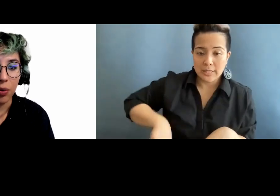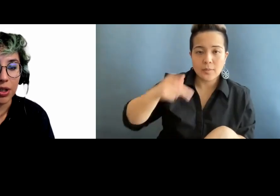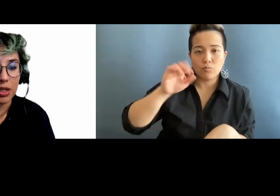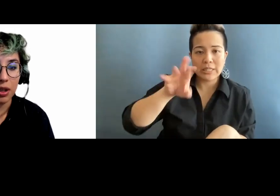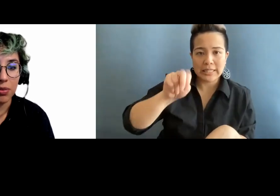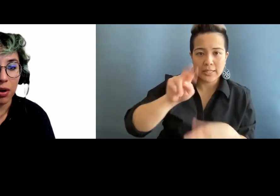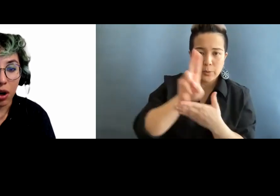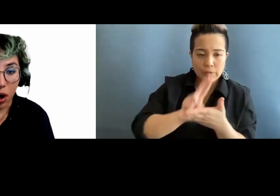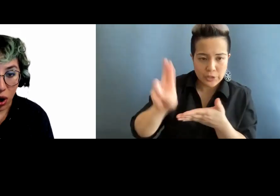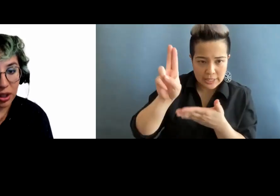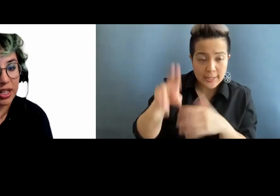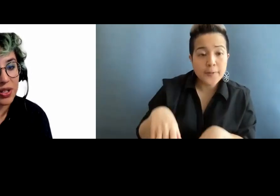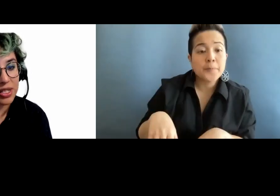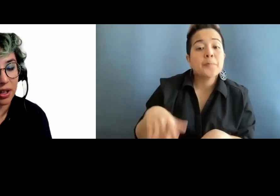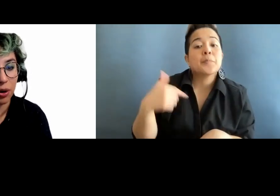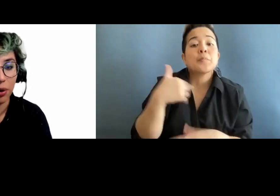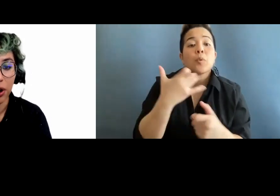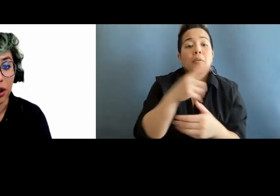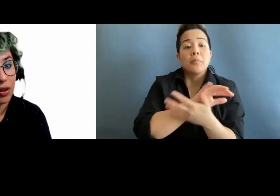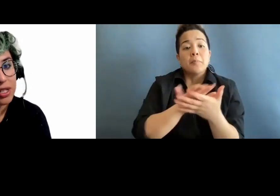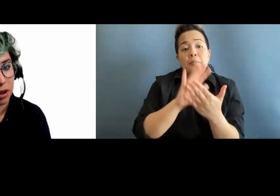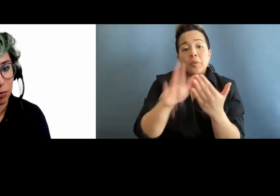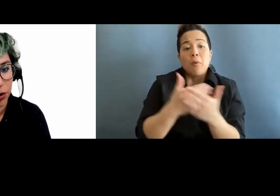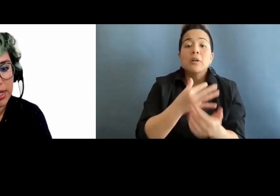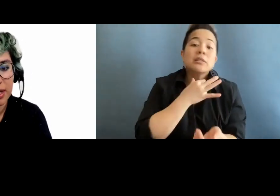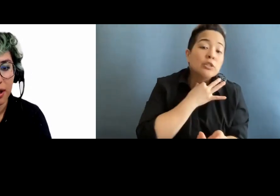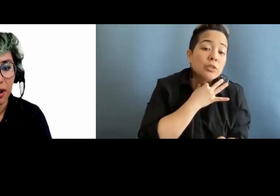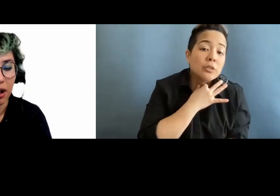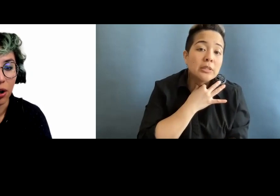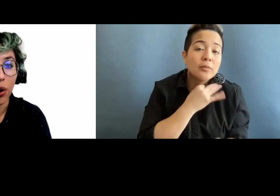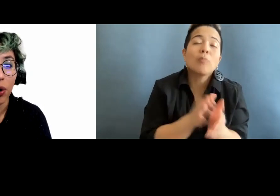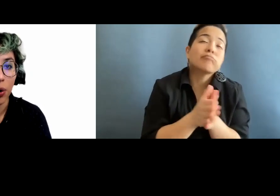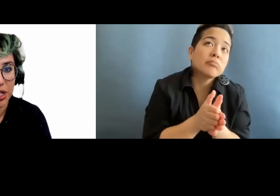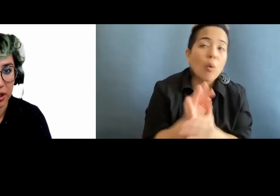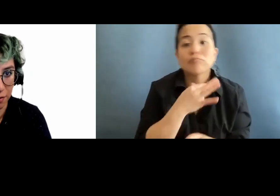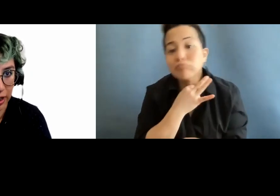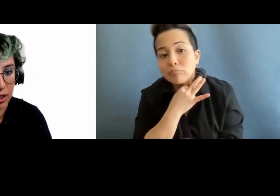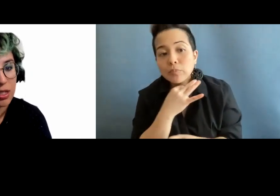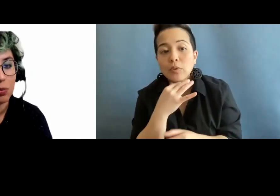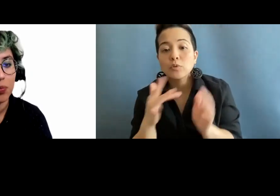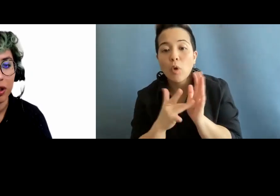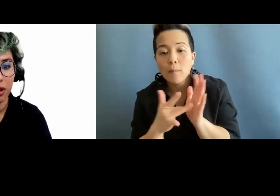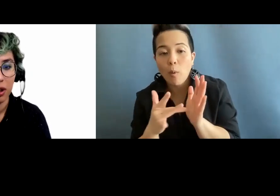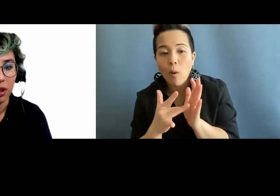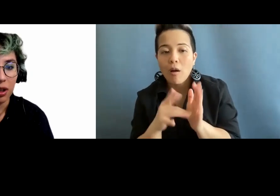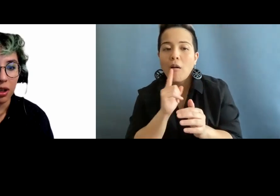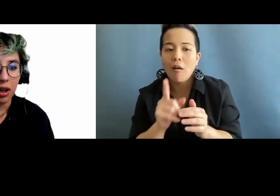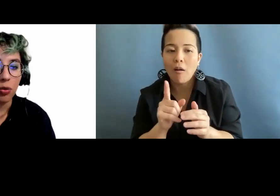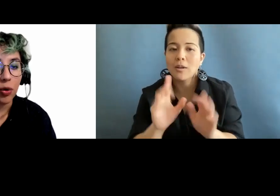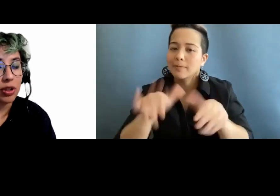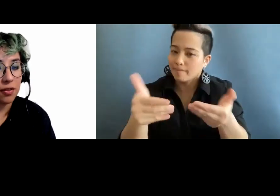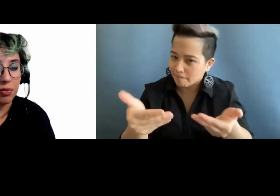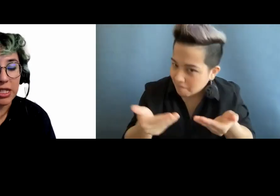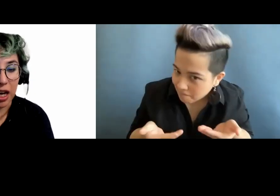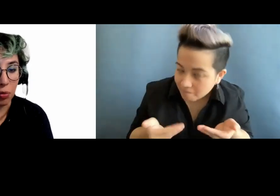want them all interested or curious sophomores are cordially invited? We give them the time,